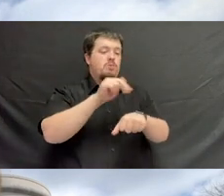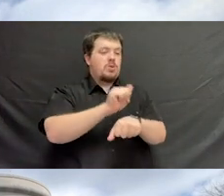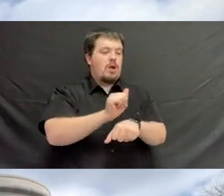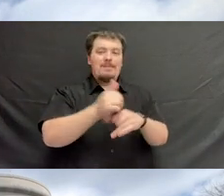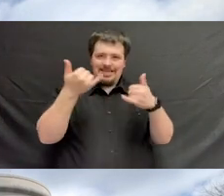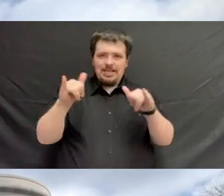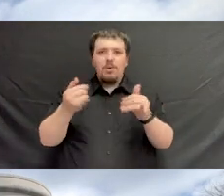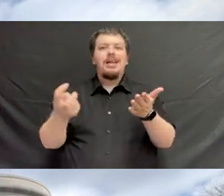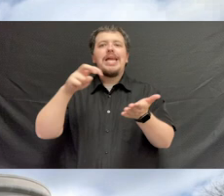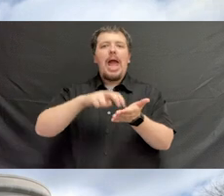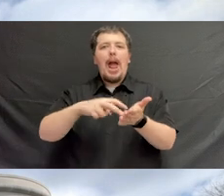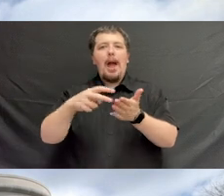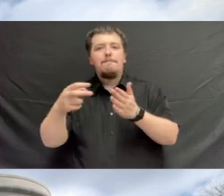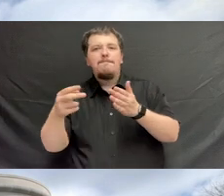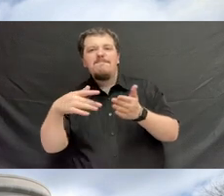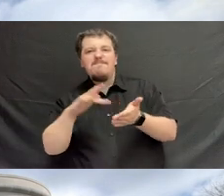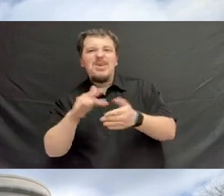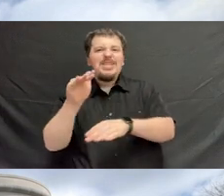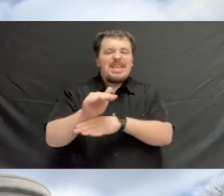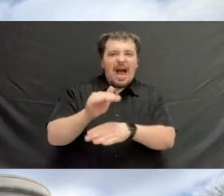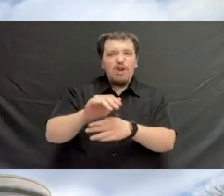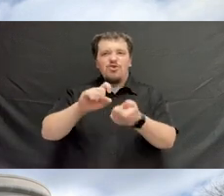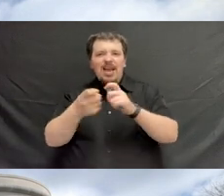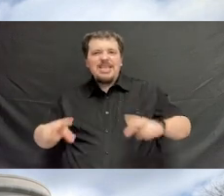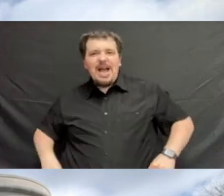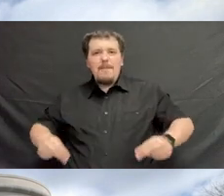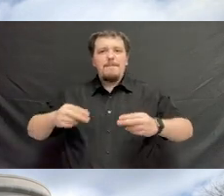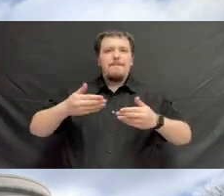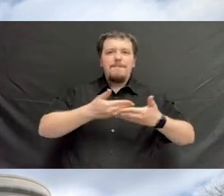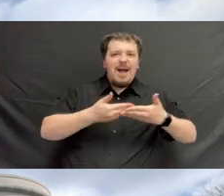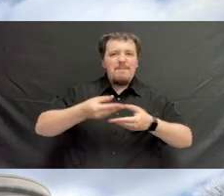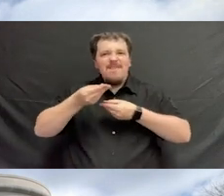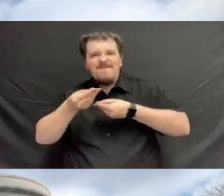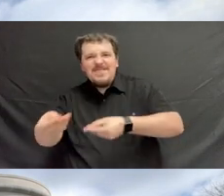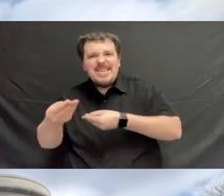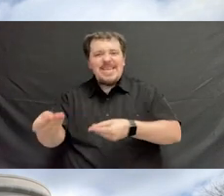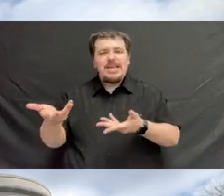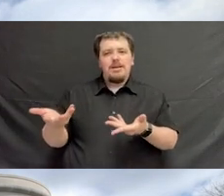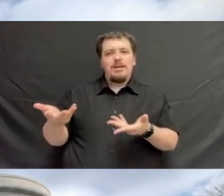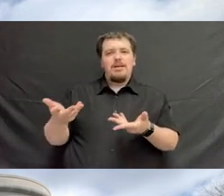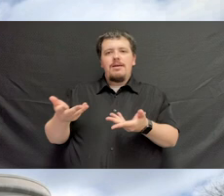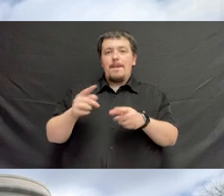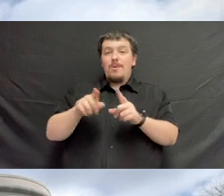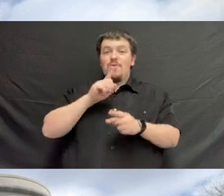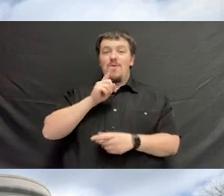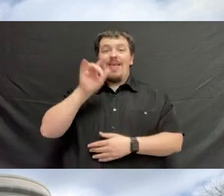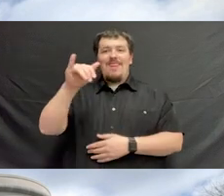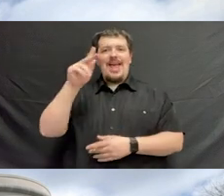in the middle of night and change a diaper and get that baby ready to nurse or feed. And that is the kind of perspiration,